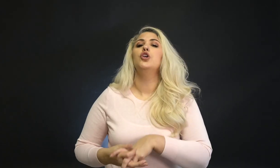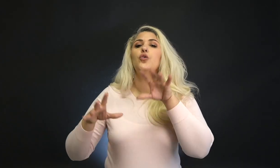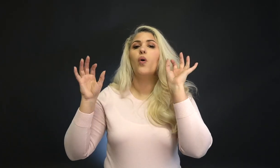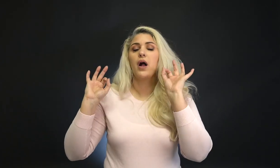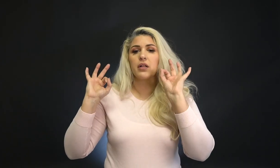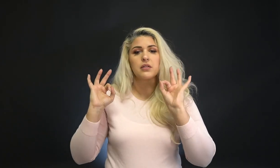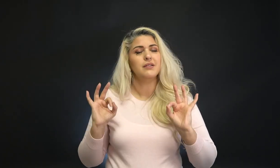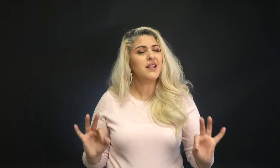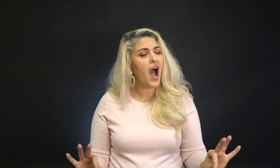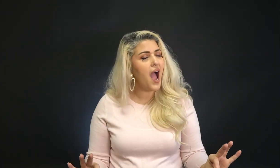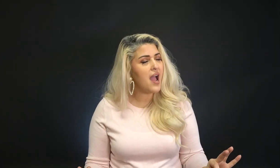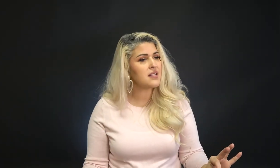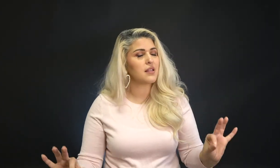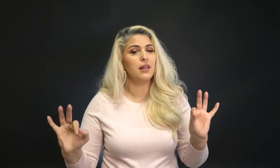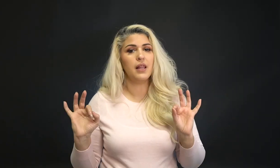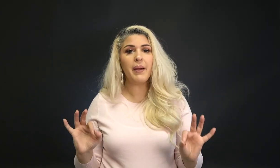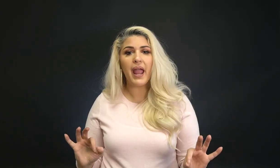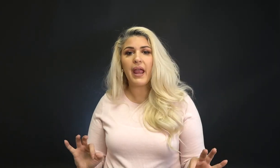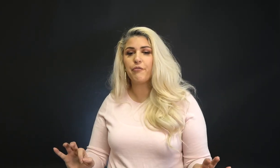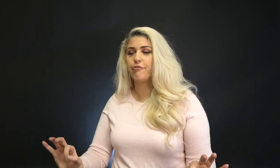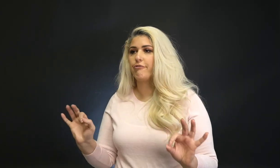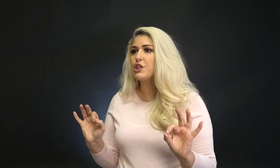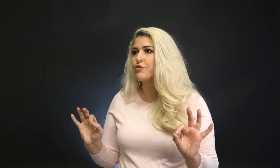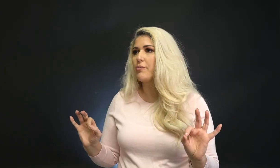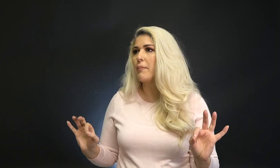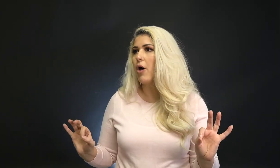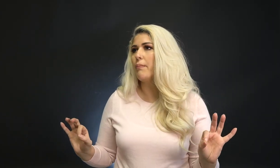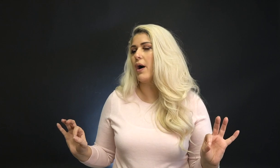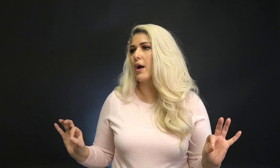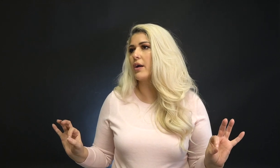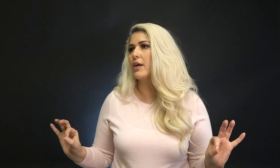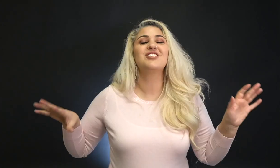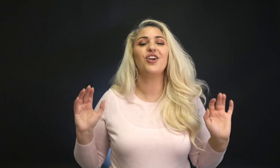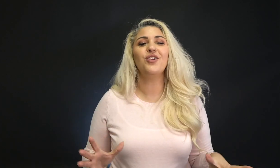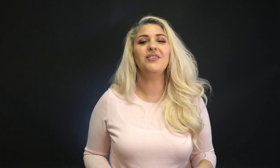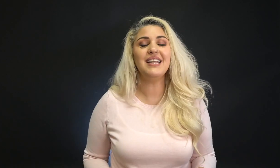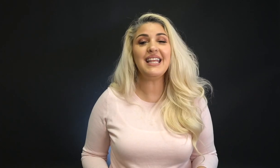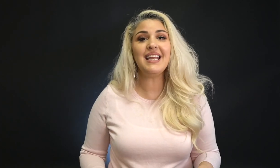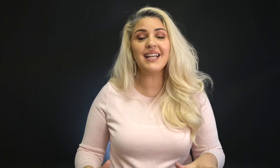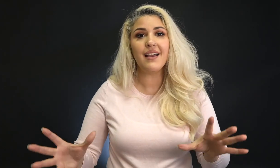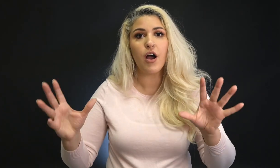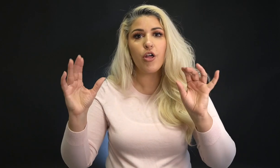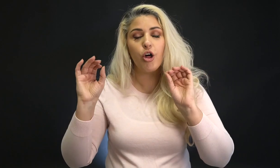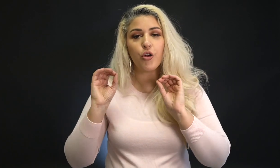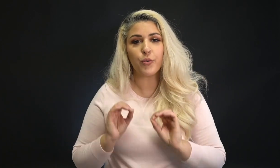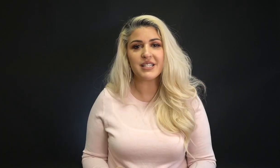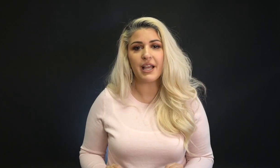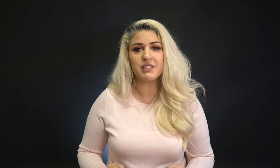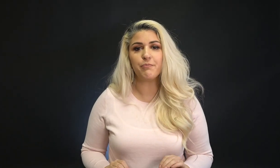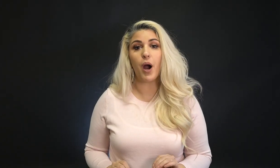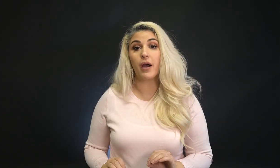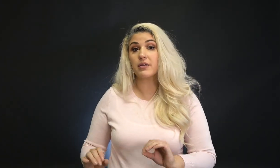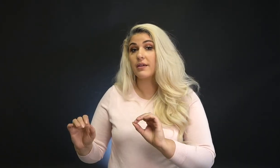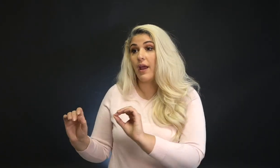You want nice lemonade, fresh from the ballpark. So you need the receptive part.